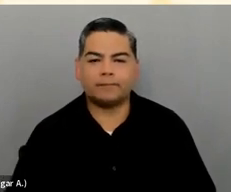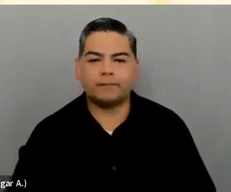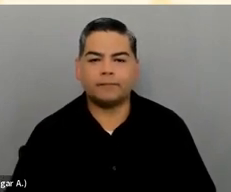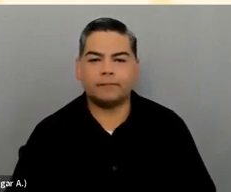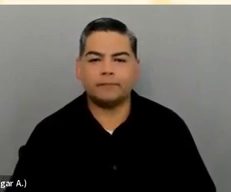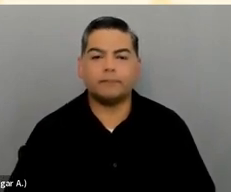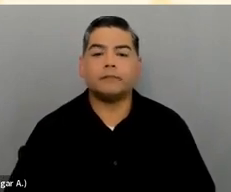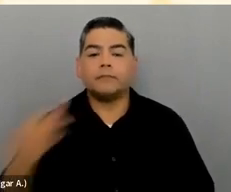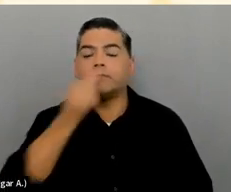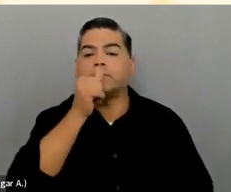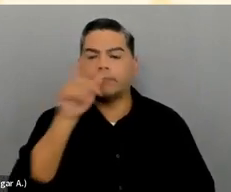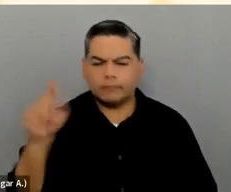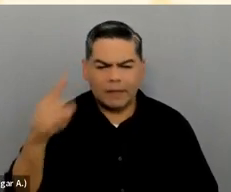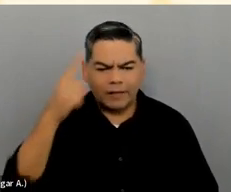I think we've got time for one or two more.